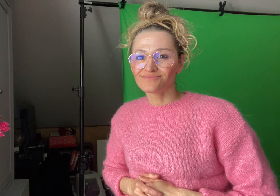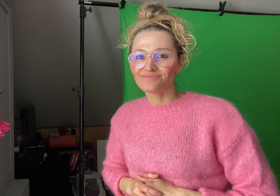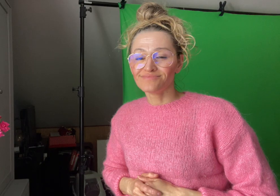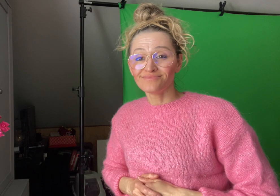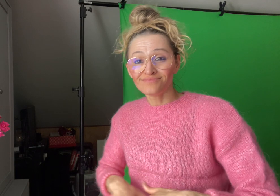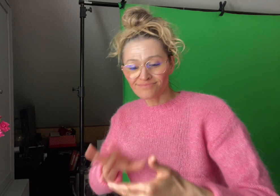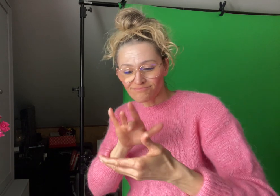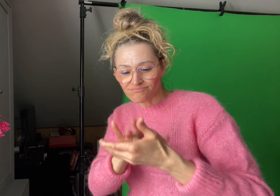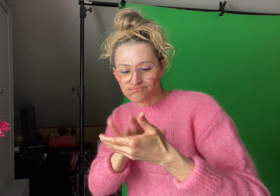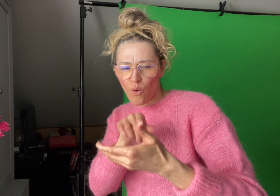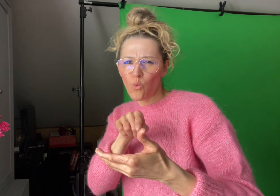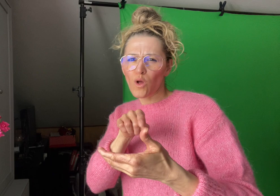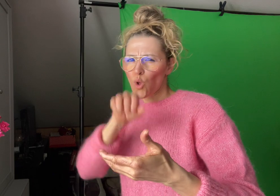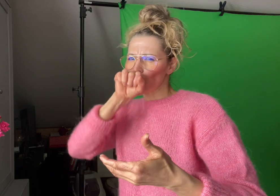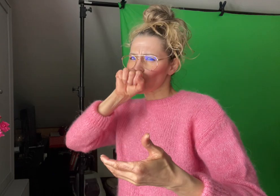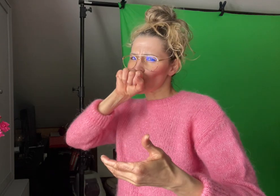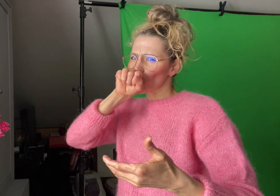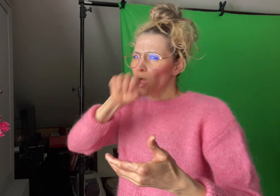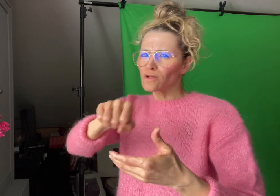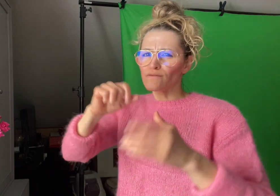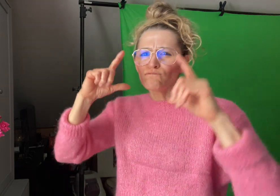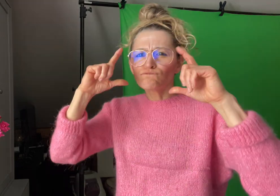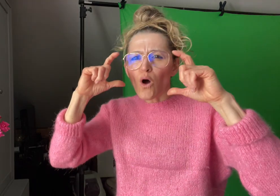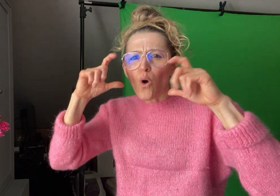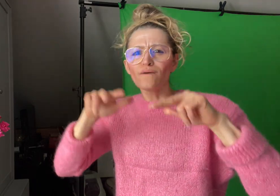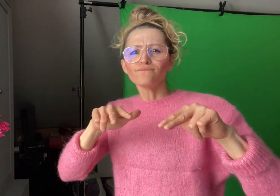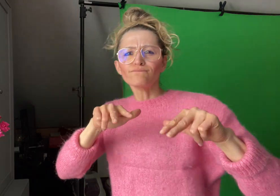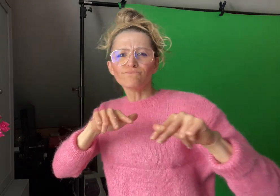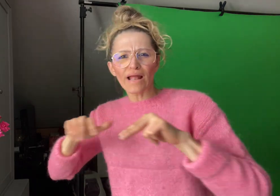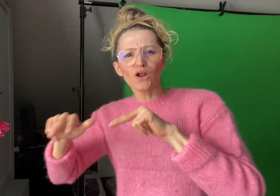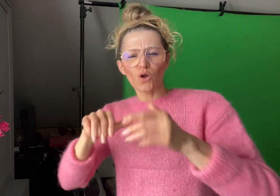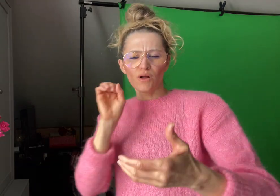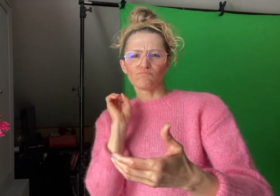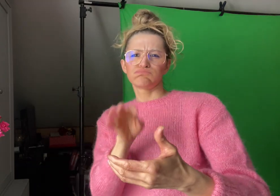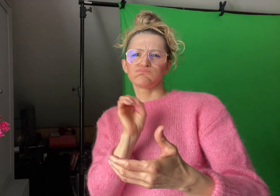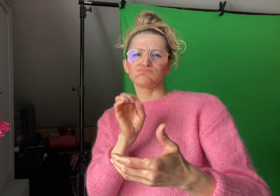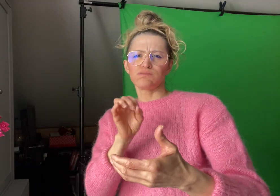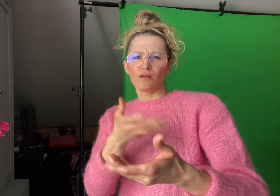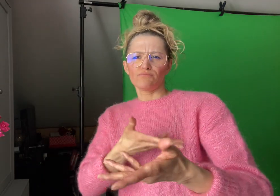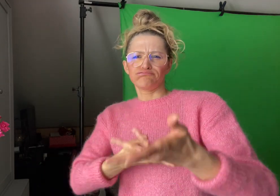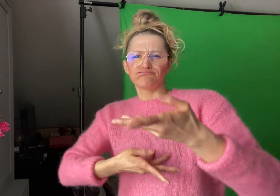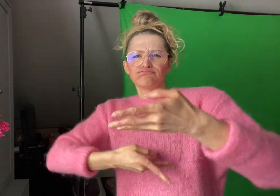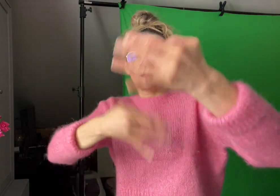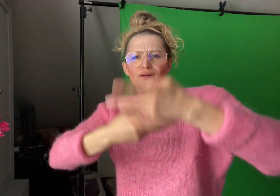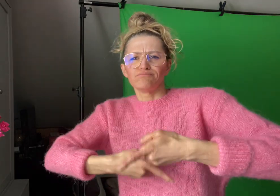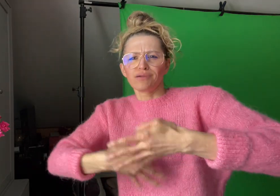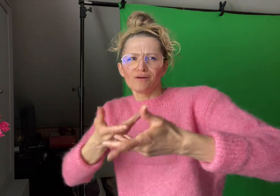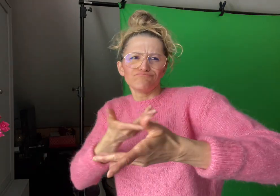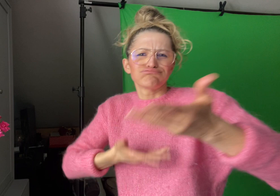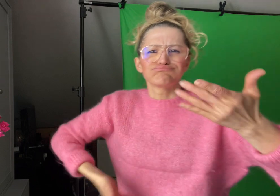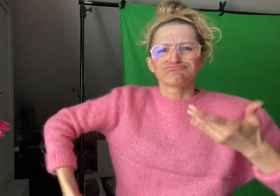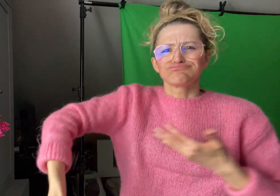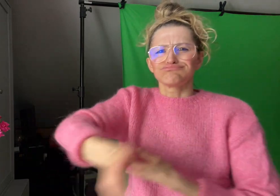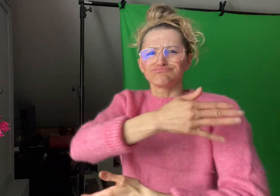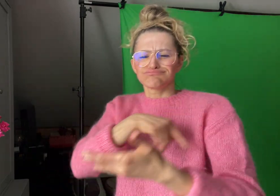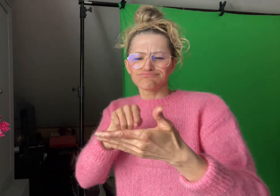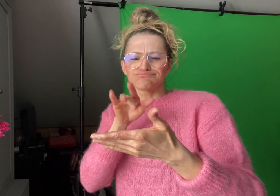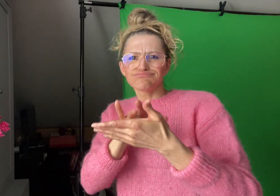The popular photo and video-sharing app, Instagram, a